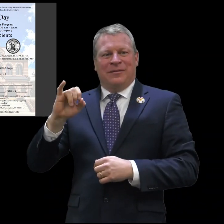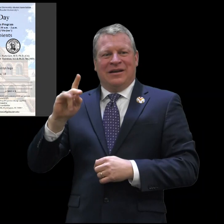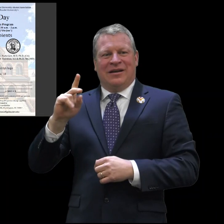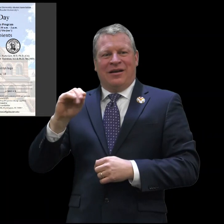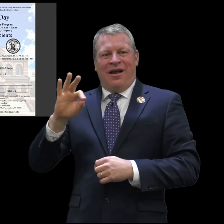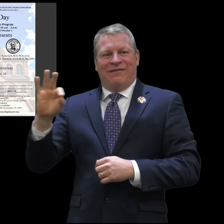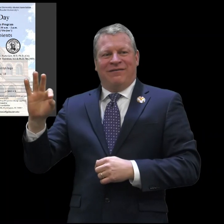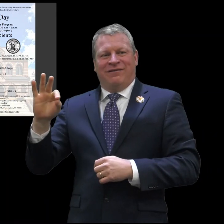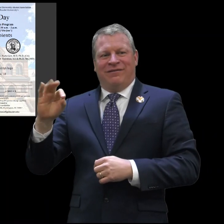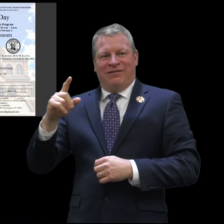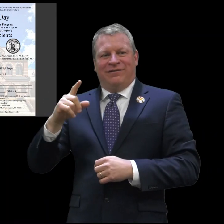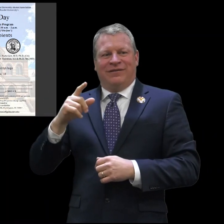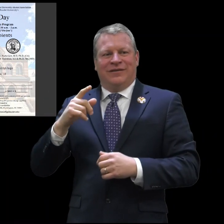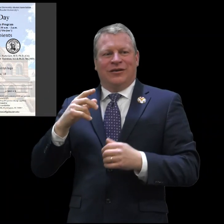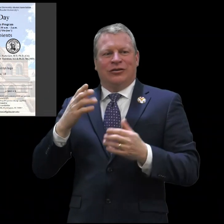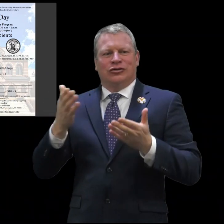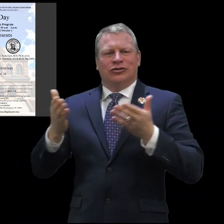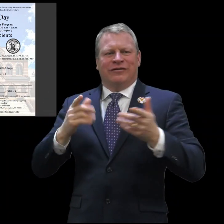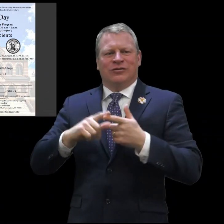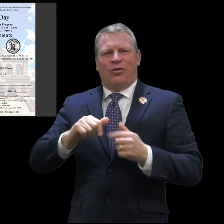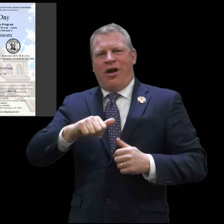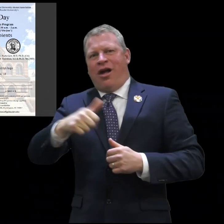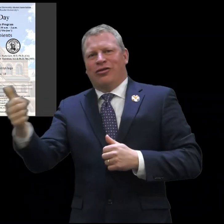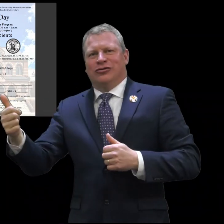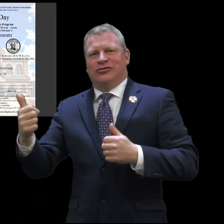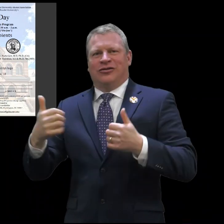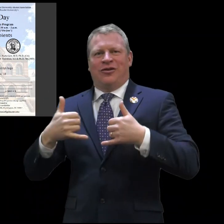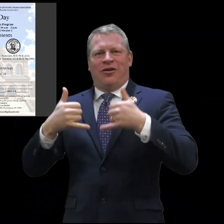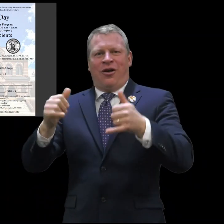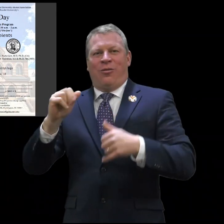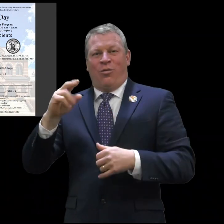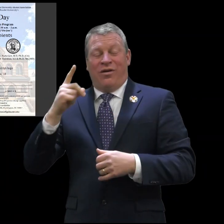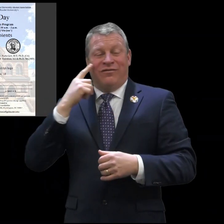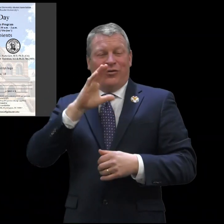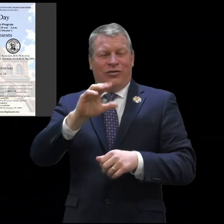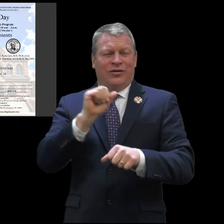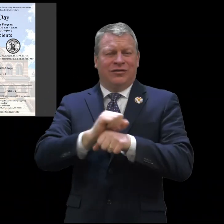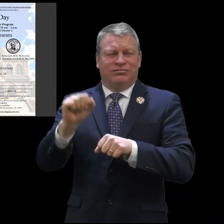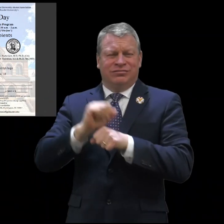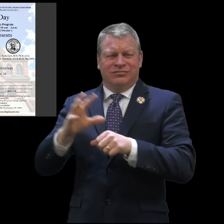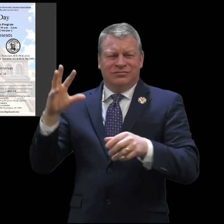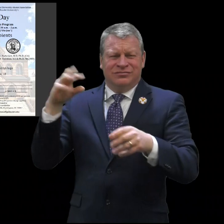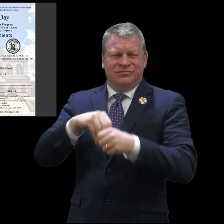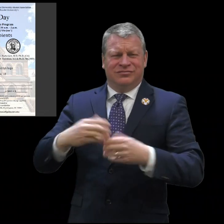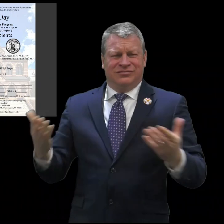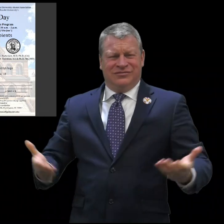Service to others Award for her hard work over the years here in the state of